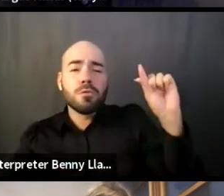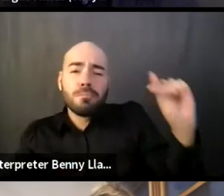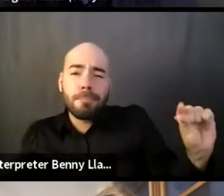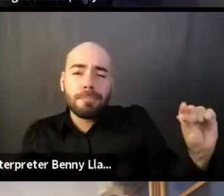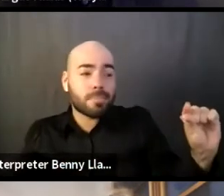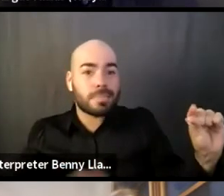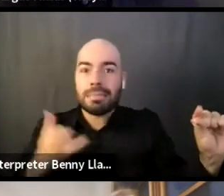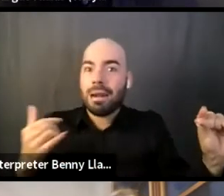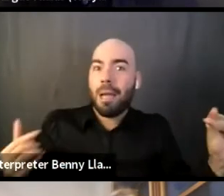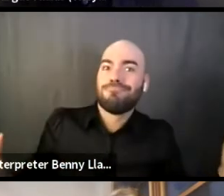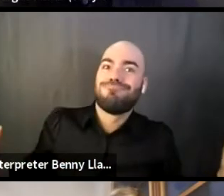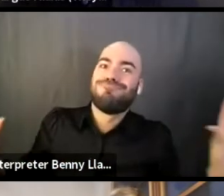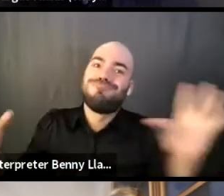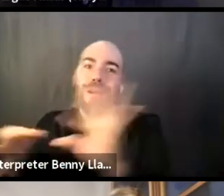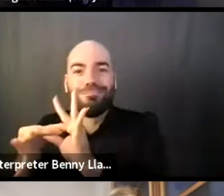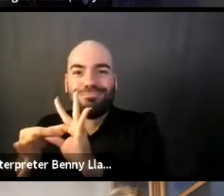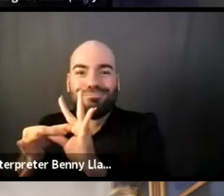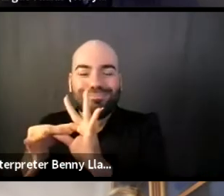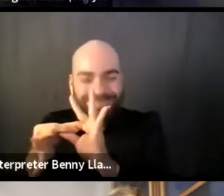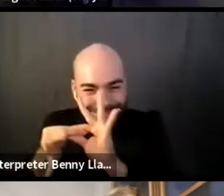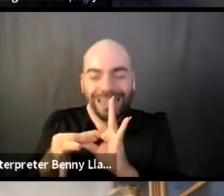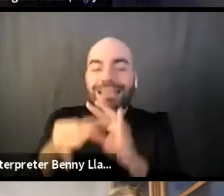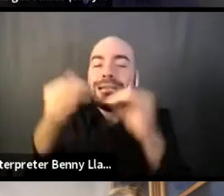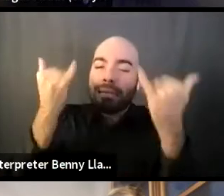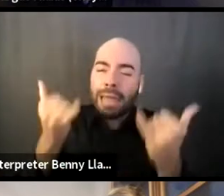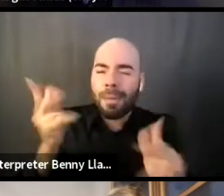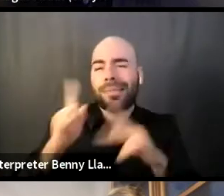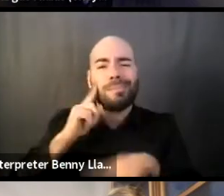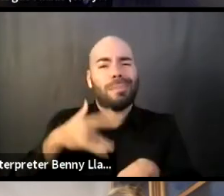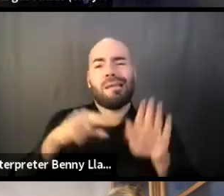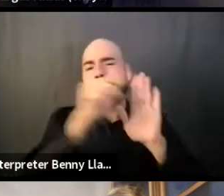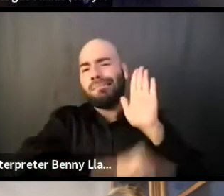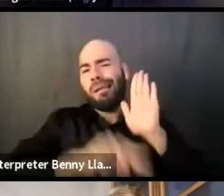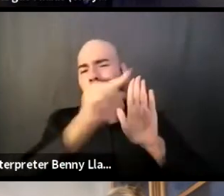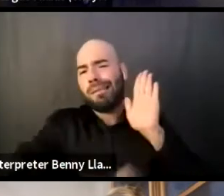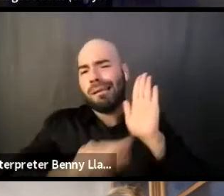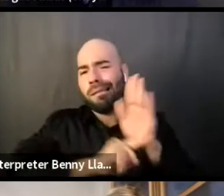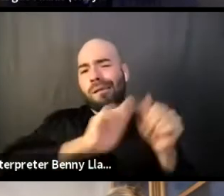there's not good things about this pandemic, but we are grateful for this space